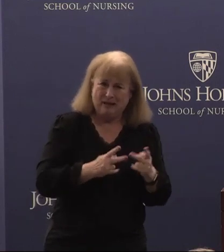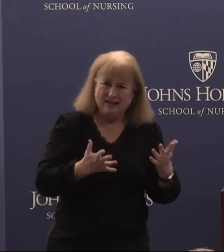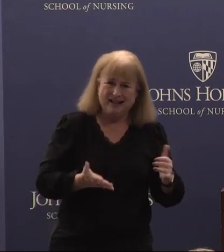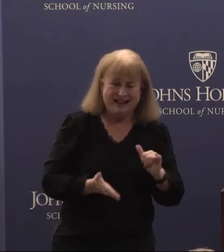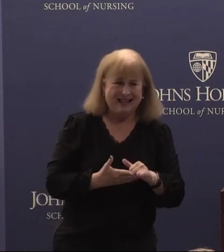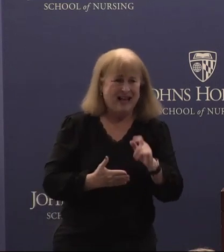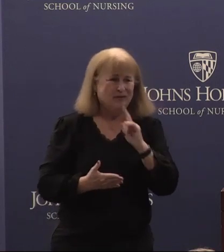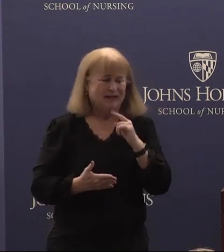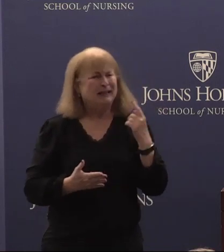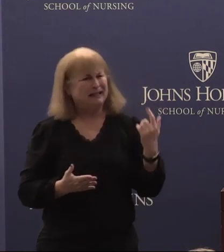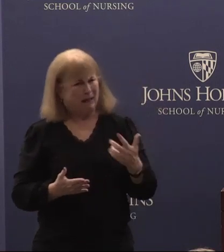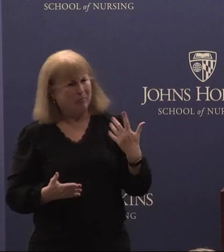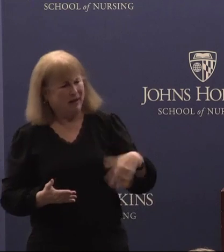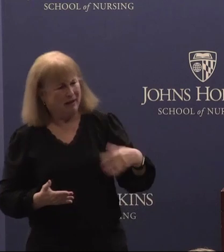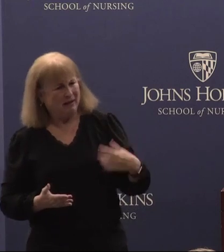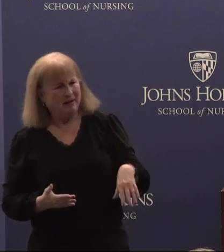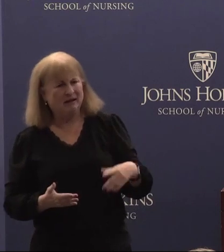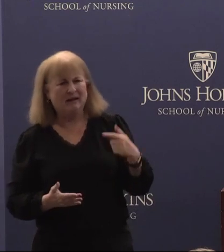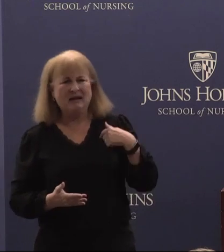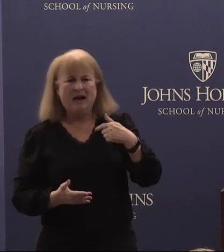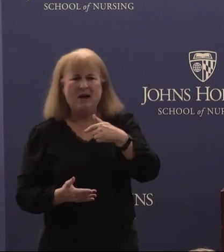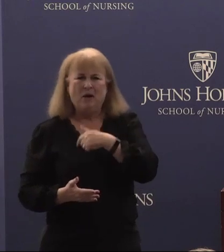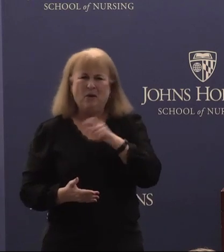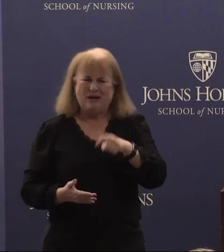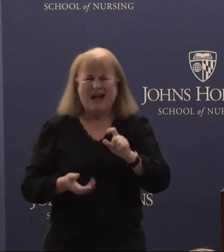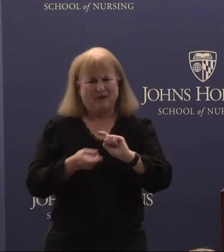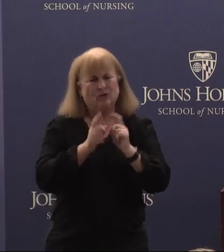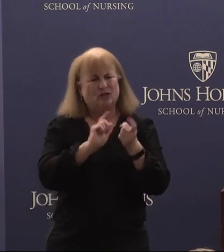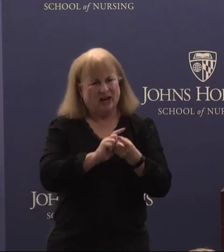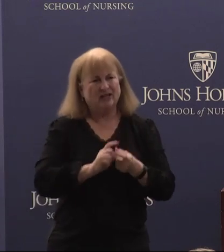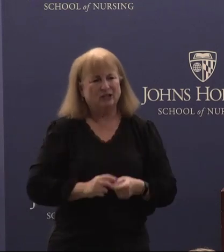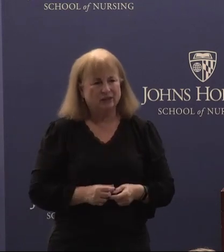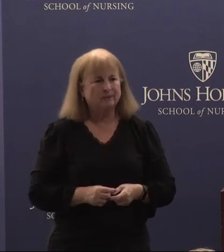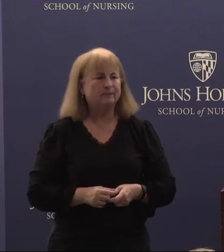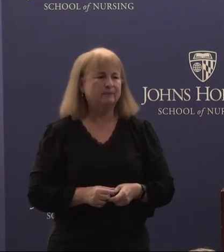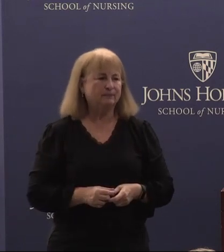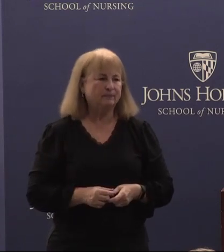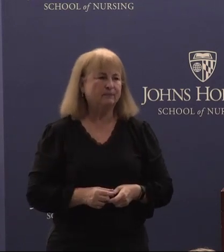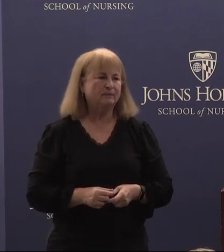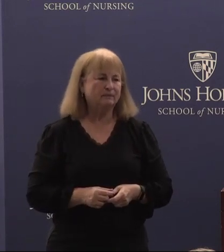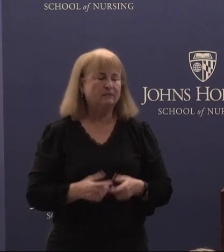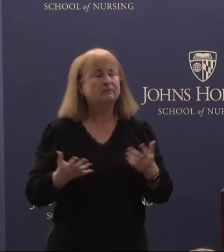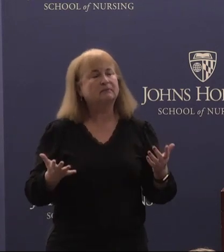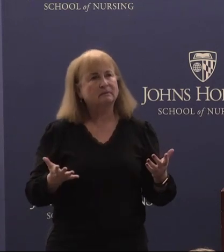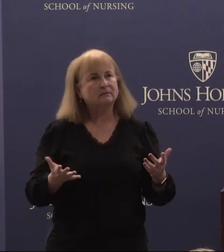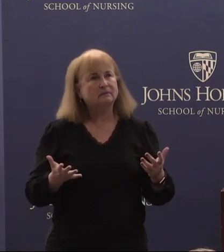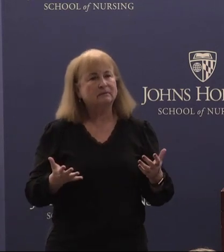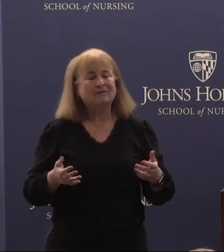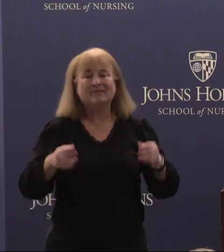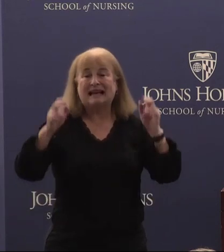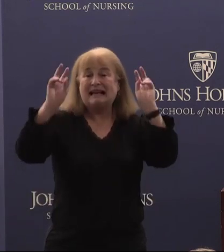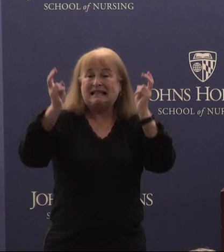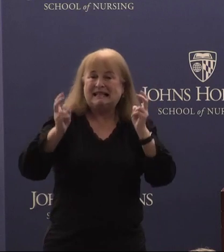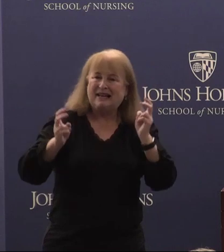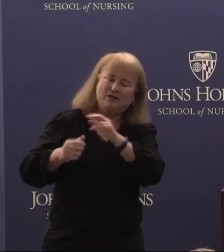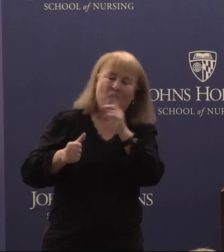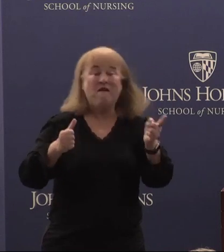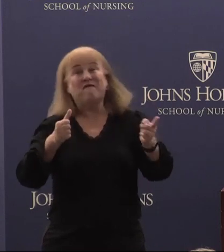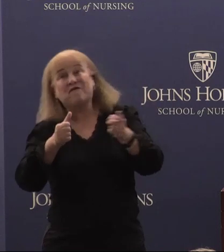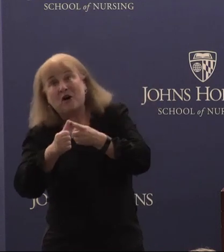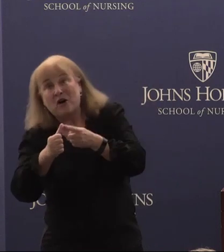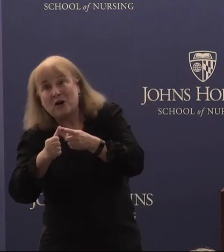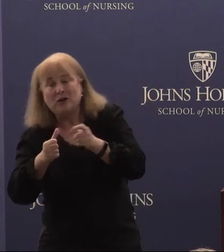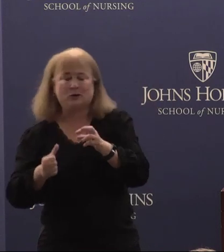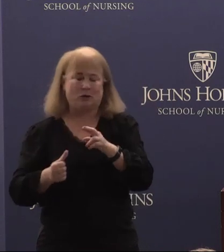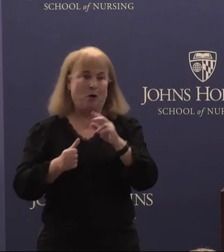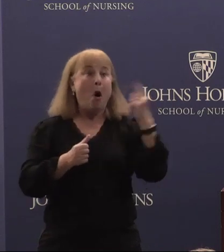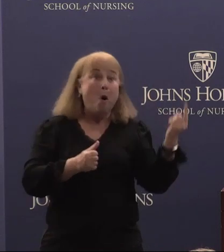is something that we have to change. And you know titles of being a first or and only are important